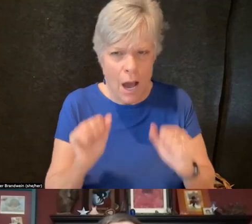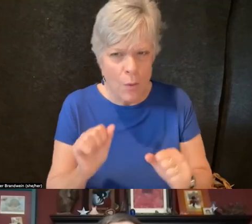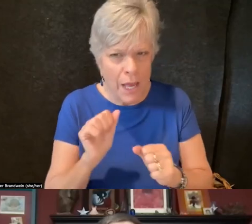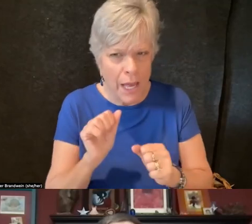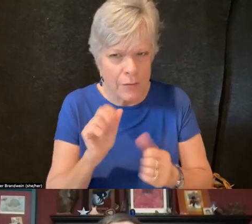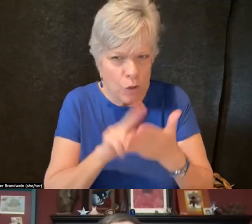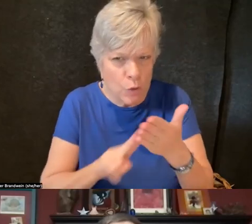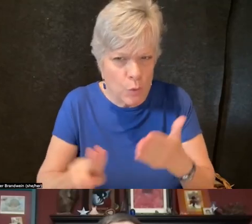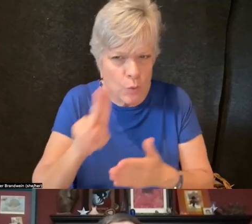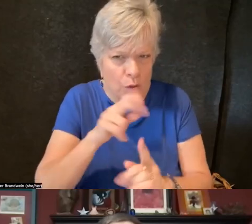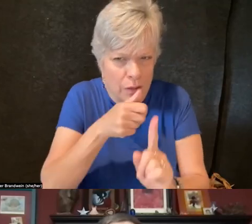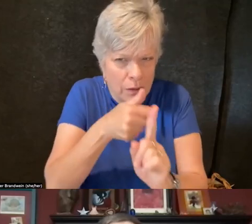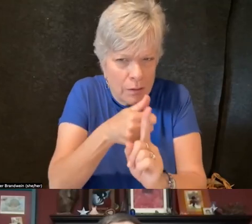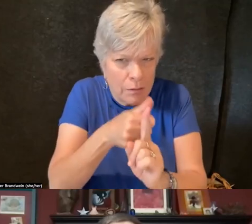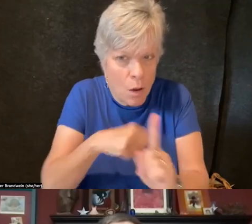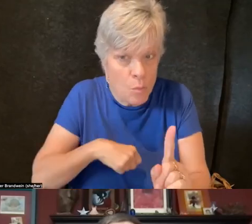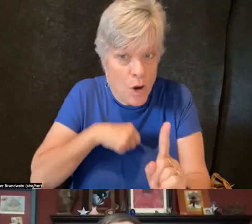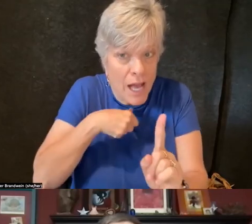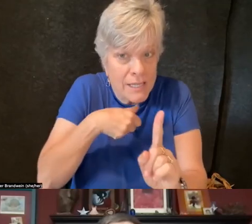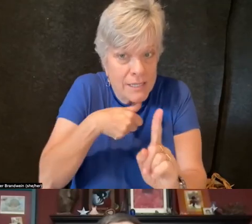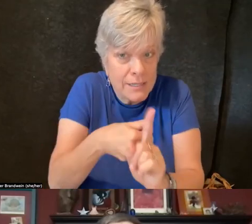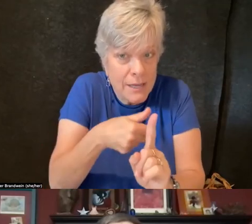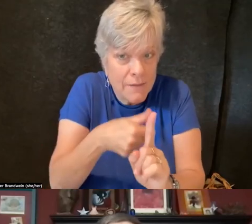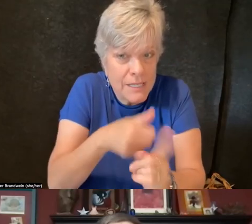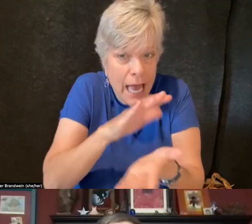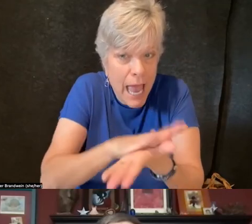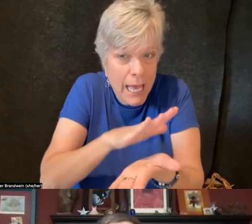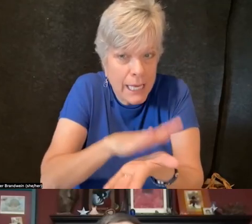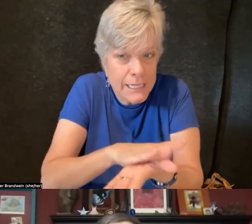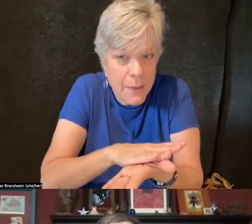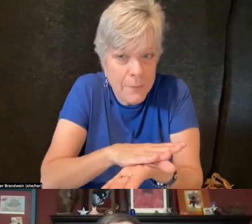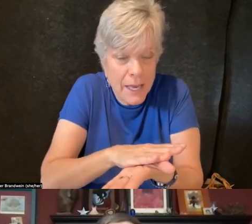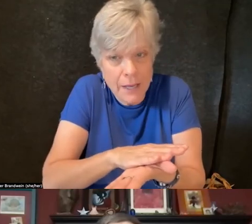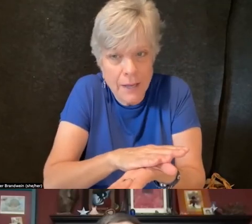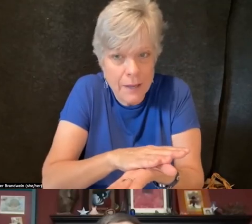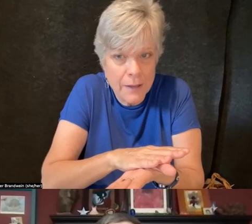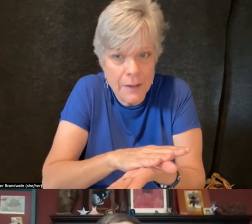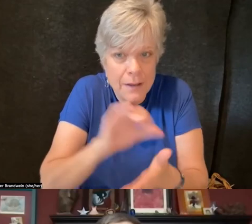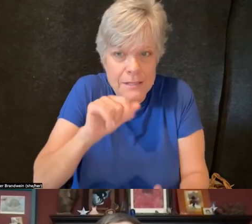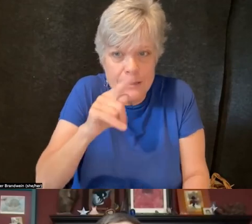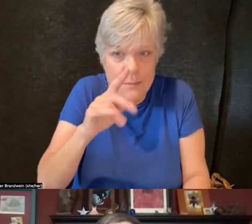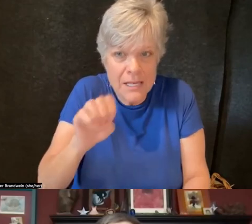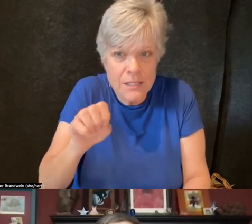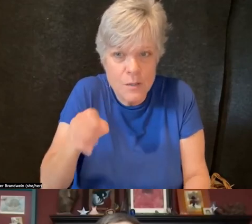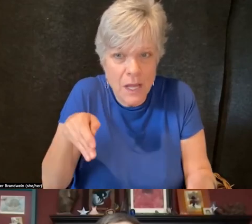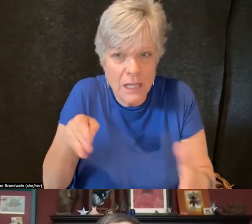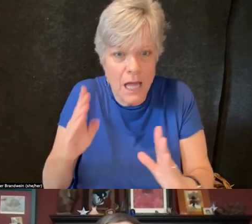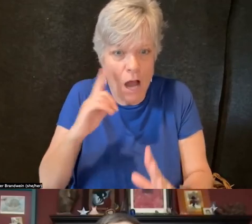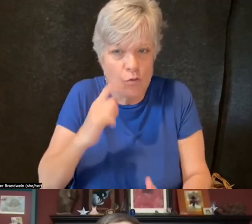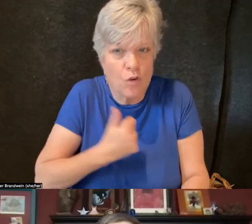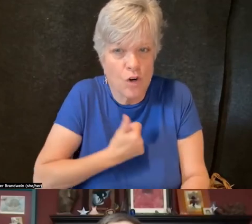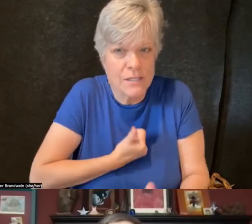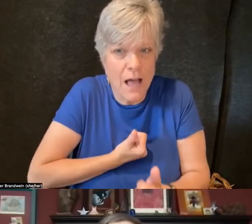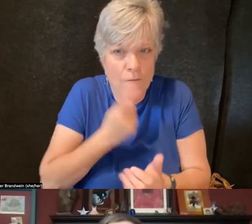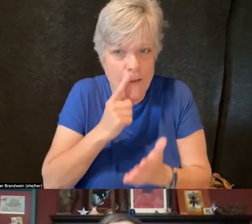which prides itself in this academic space of being a space to allow for self-exploration,